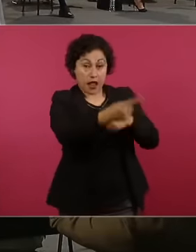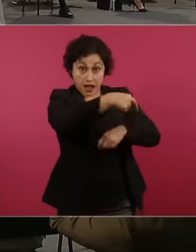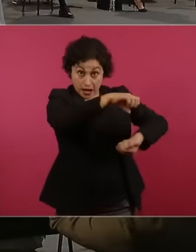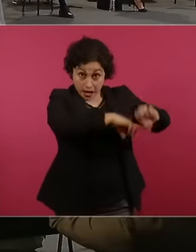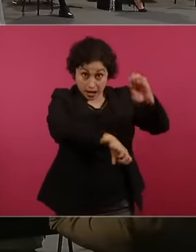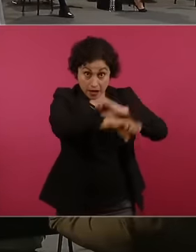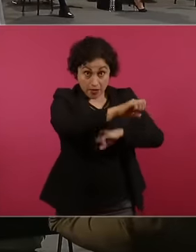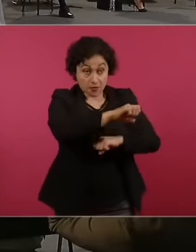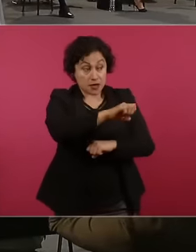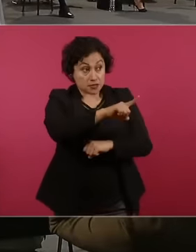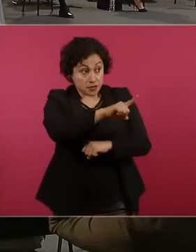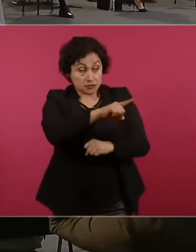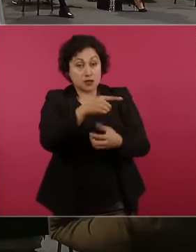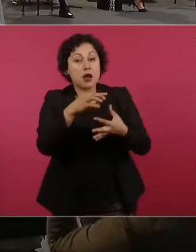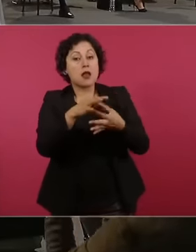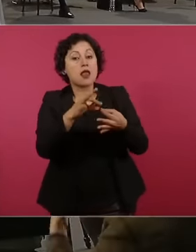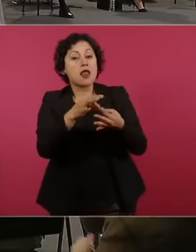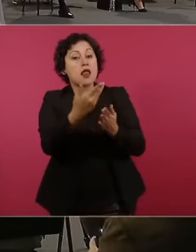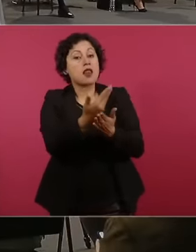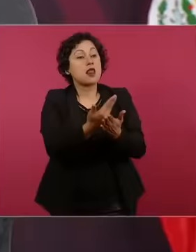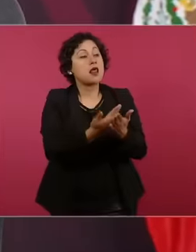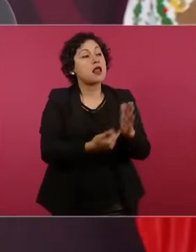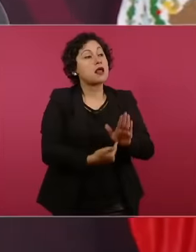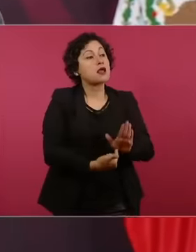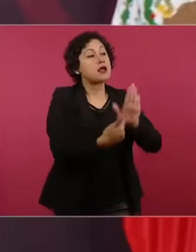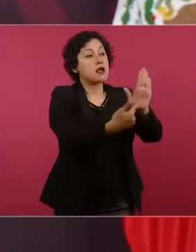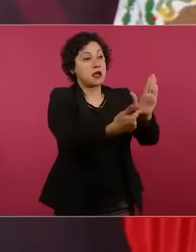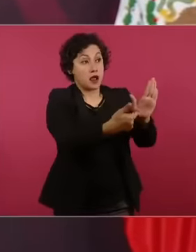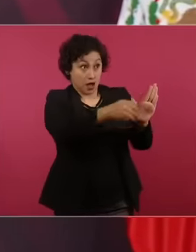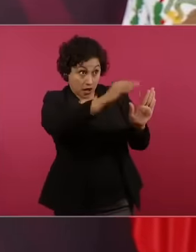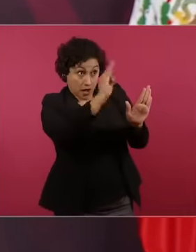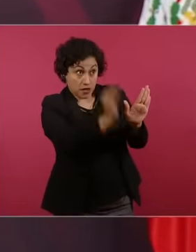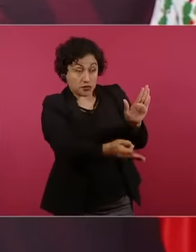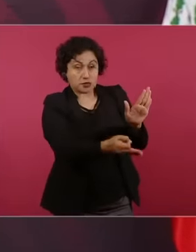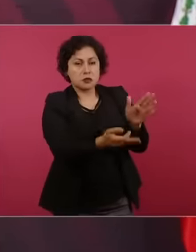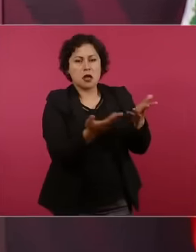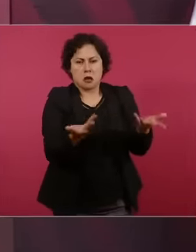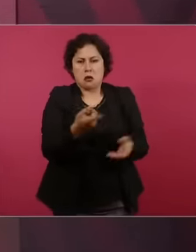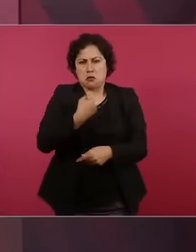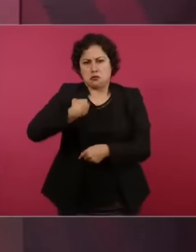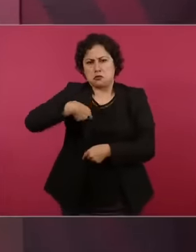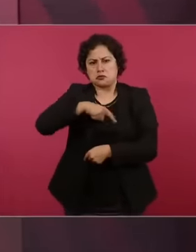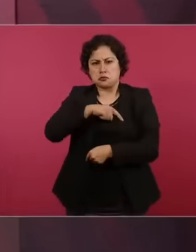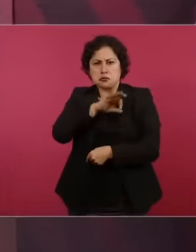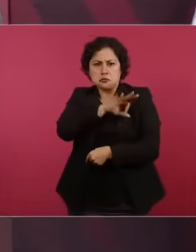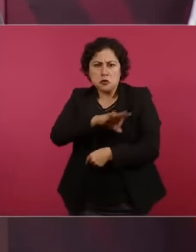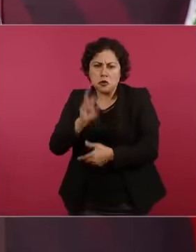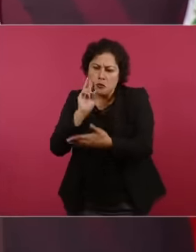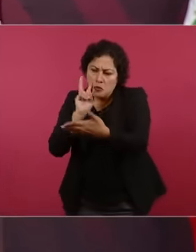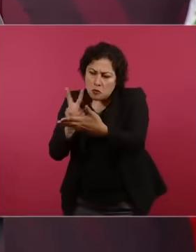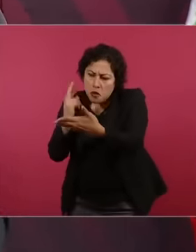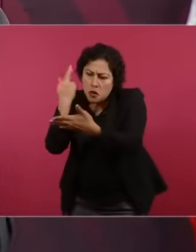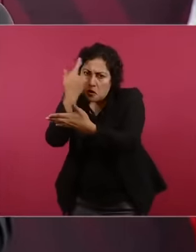and that we had the legal authority, that is, we were not going to break any law, we were not going